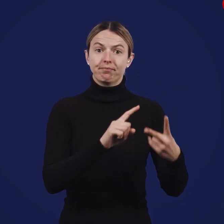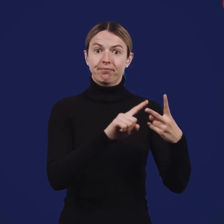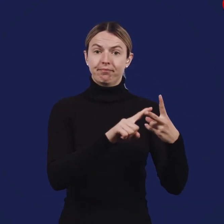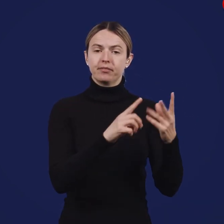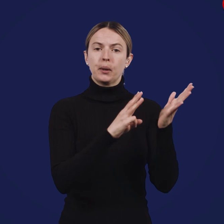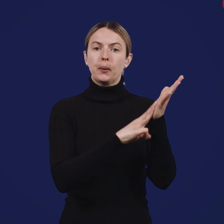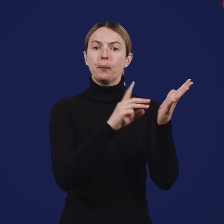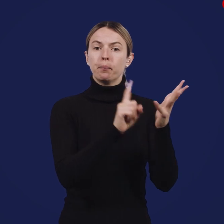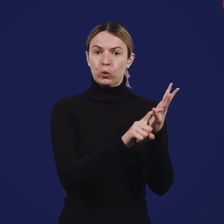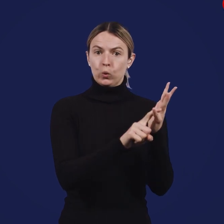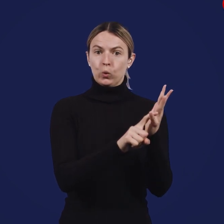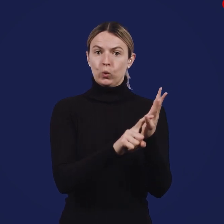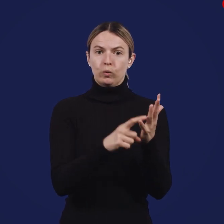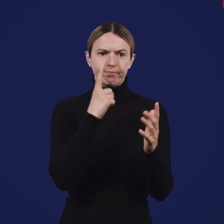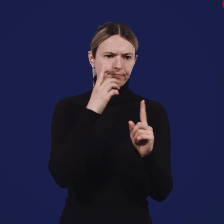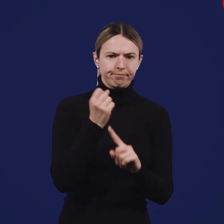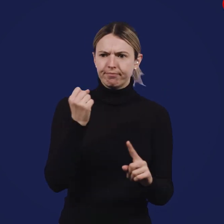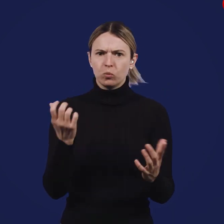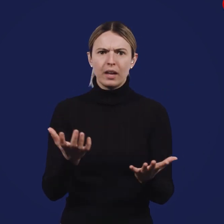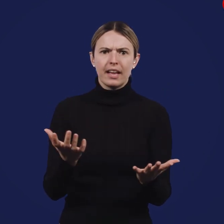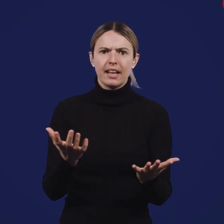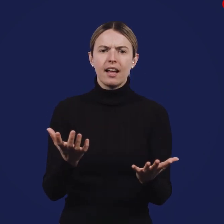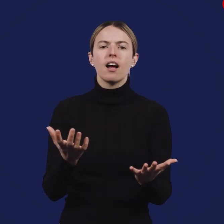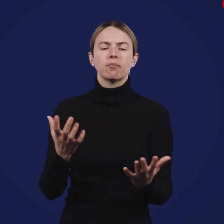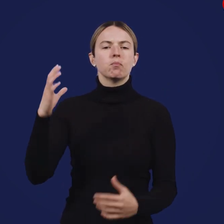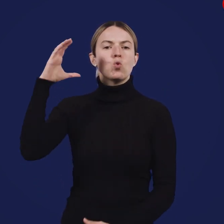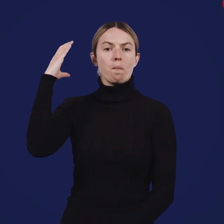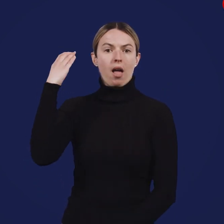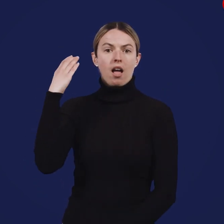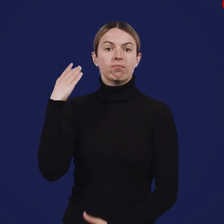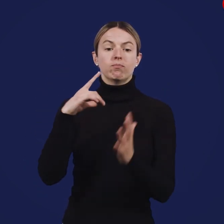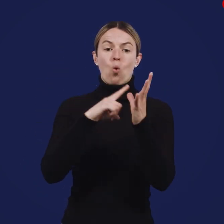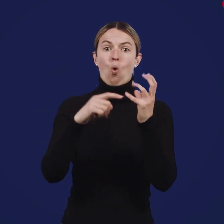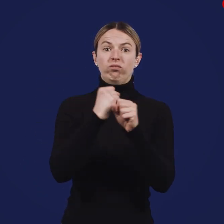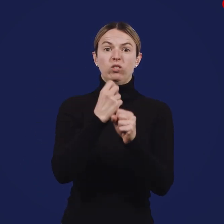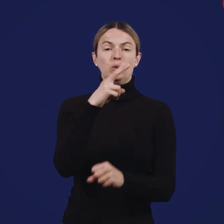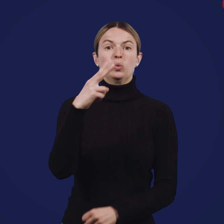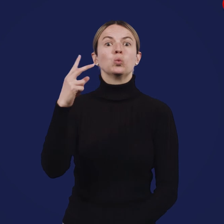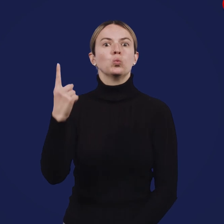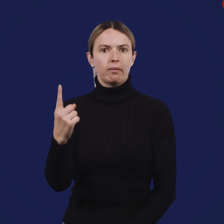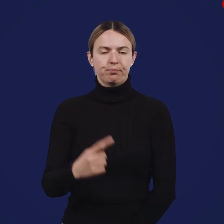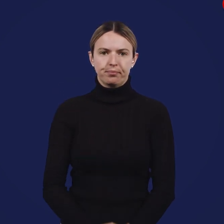Mu which was first detected in Colombia in August 2021.